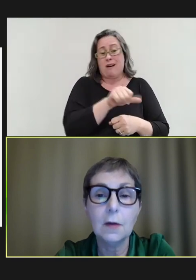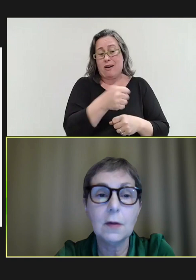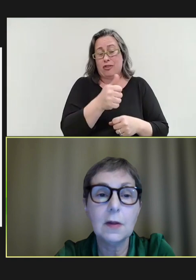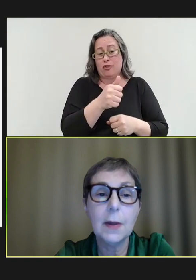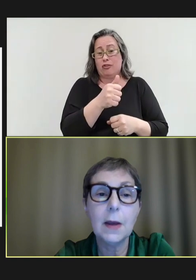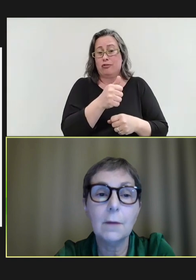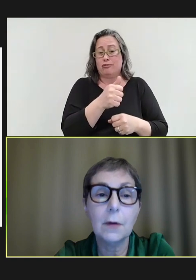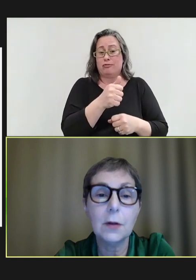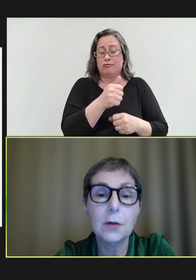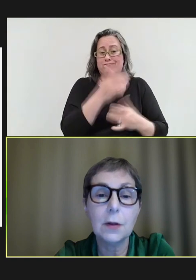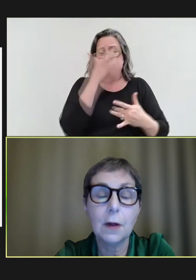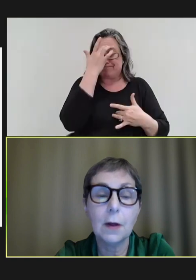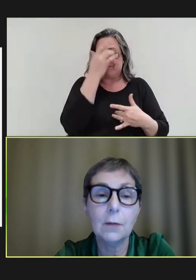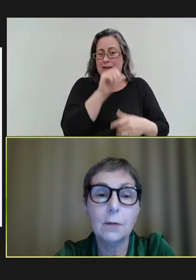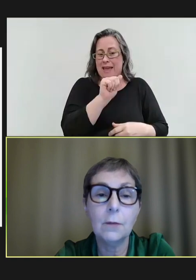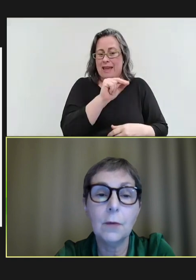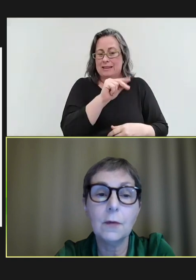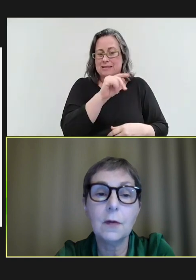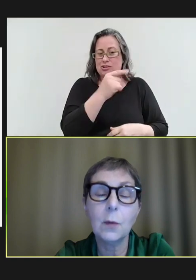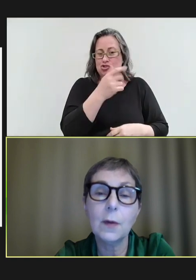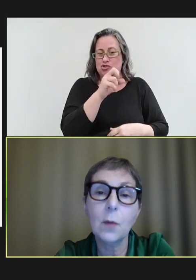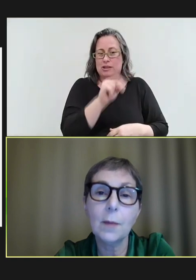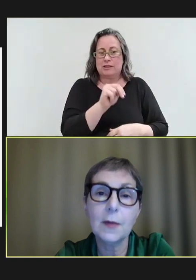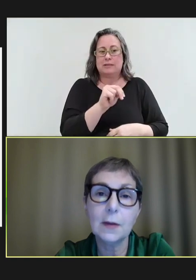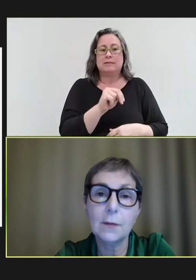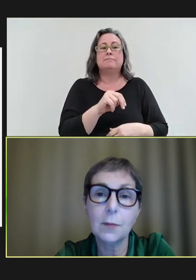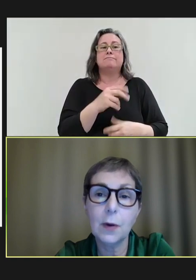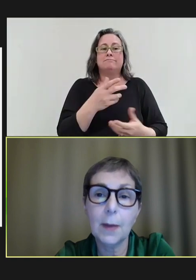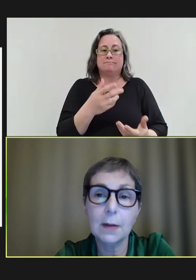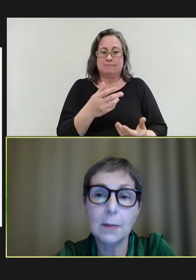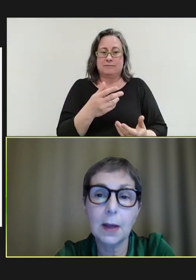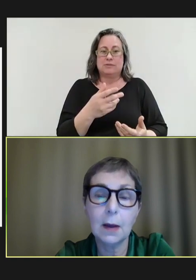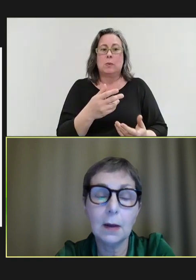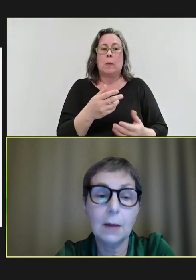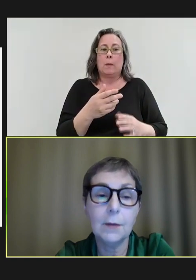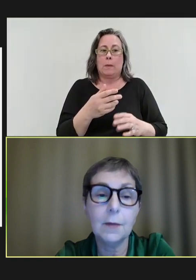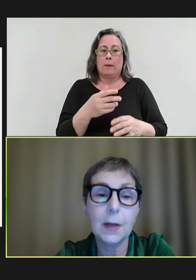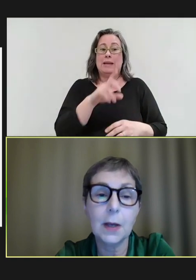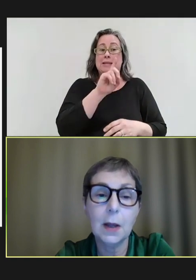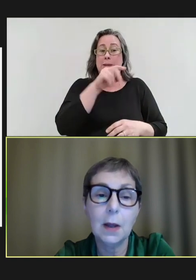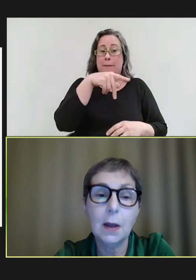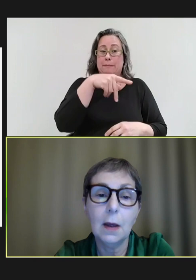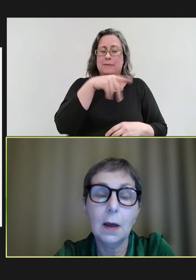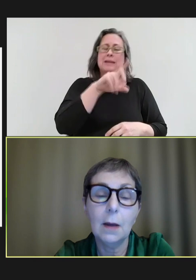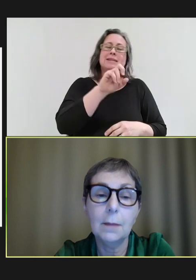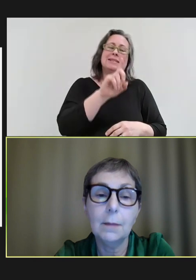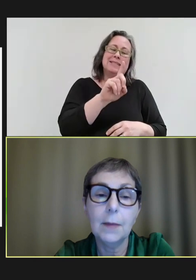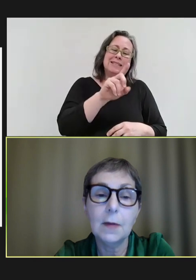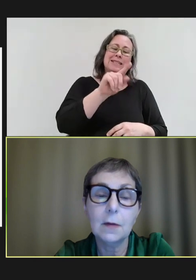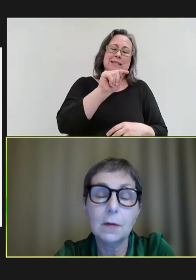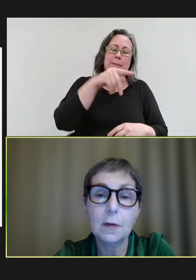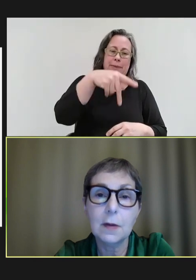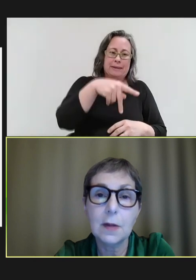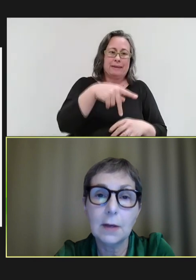DTP coverage rose to within 1 percent of its pre-pandemic levels. But for measles-containing